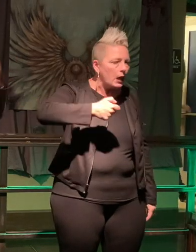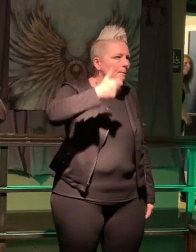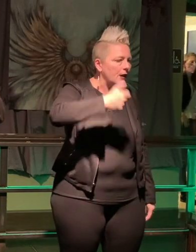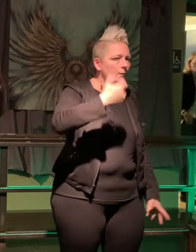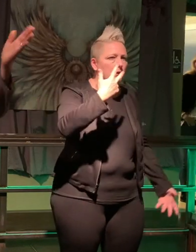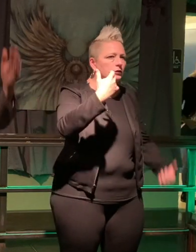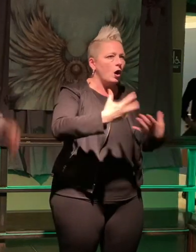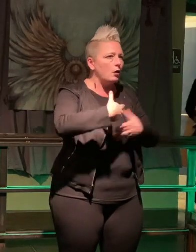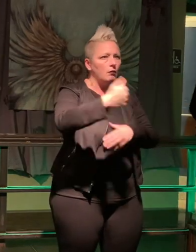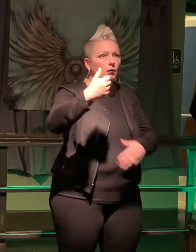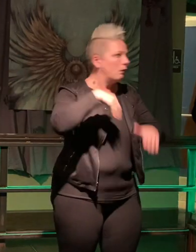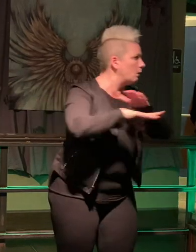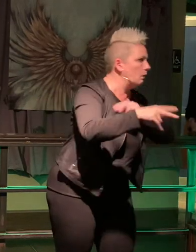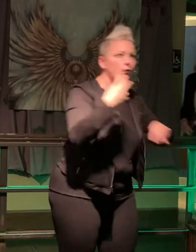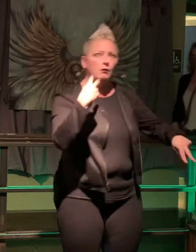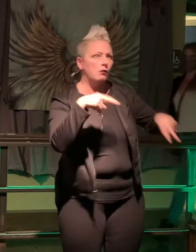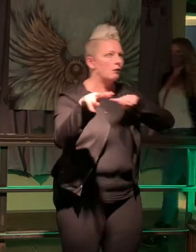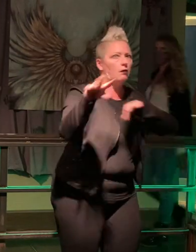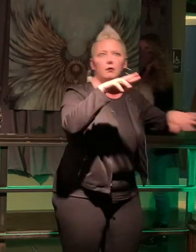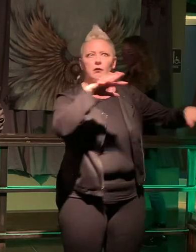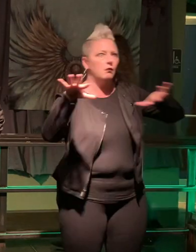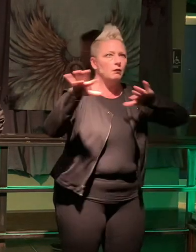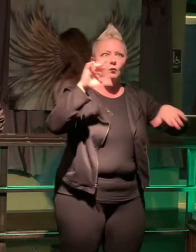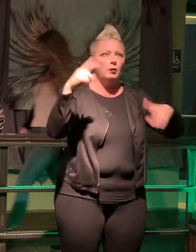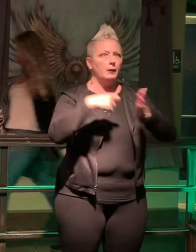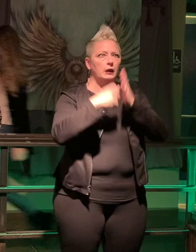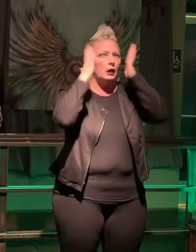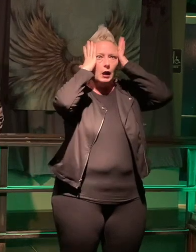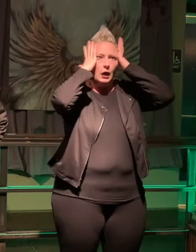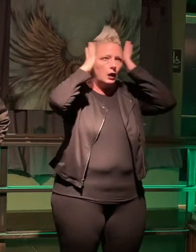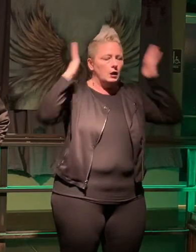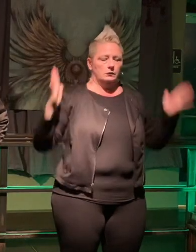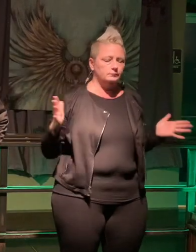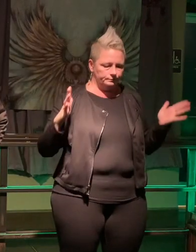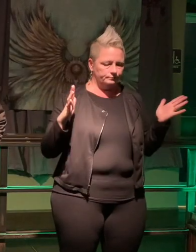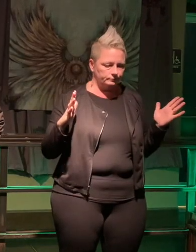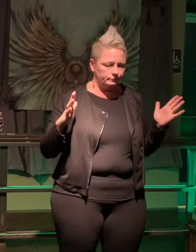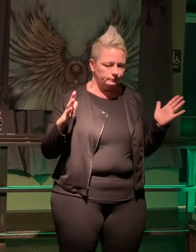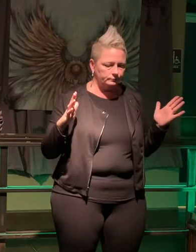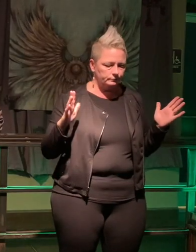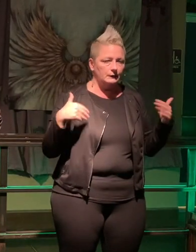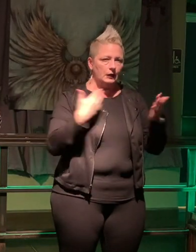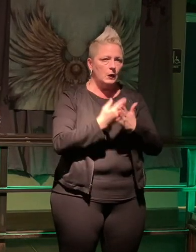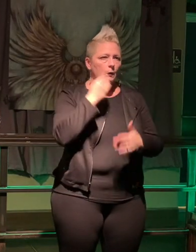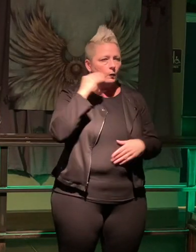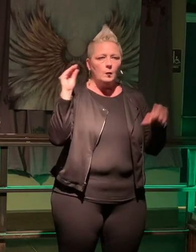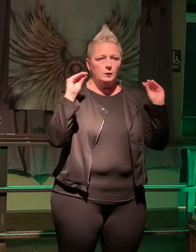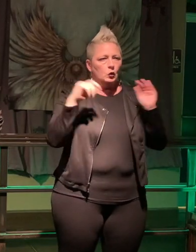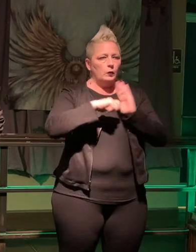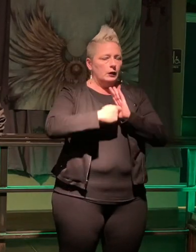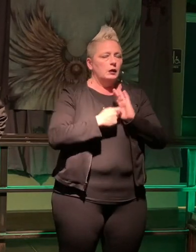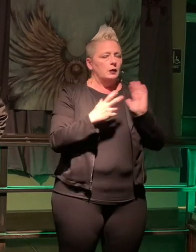in and out in and out anyway so okay, I go home no keys. I have a spare set of keys